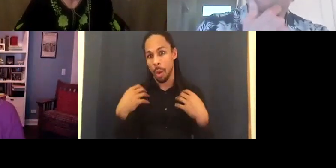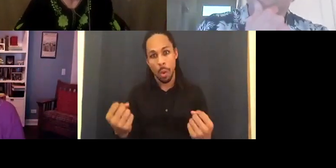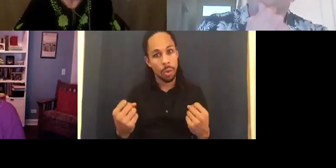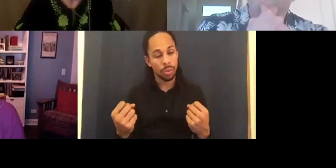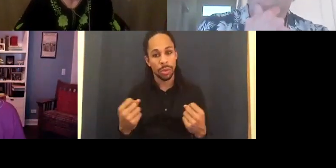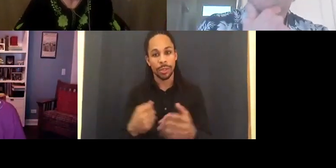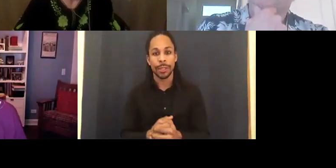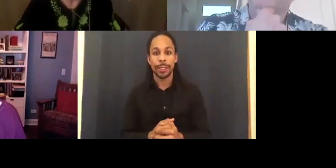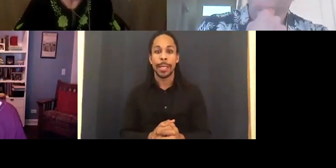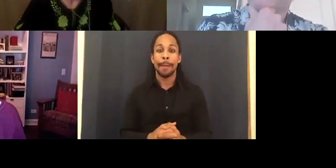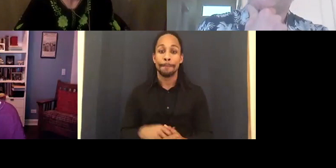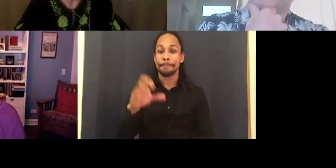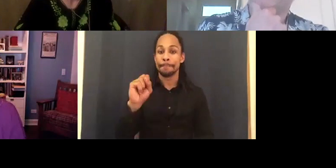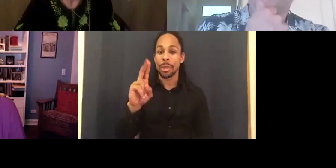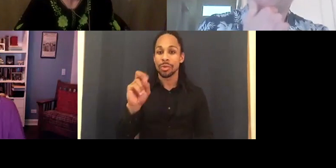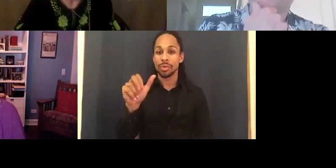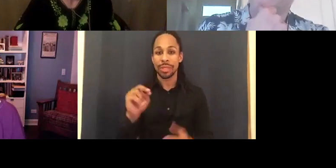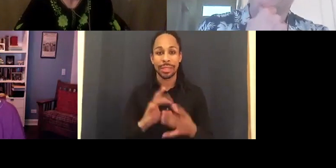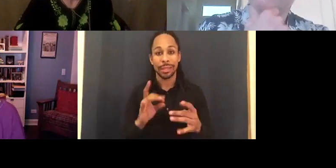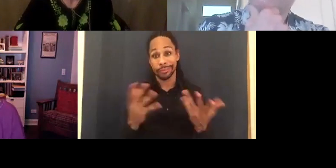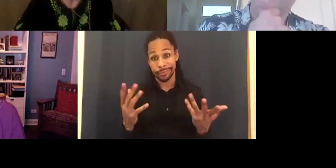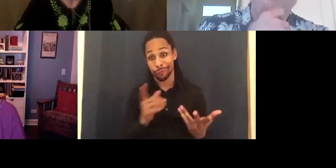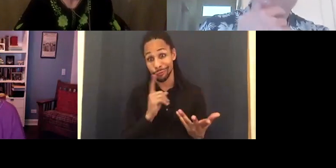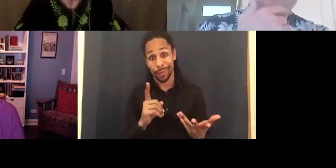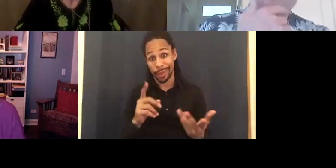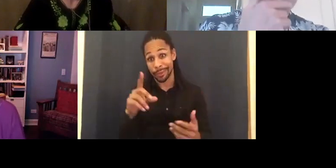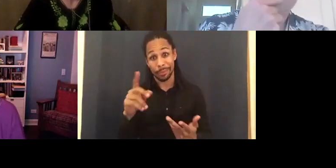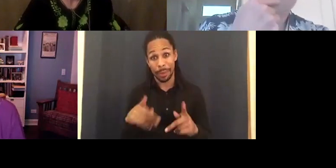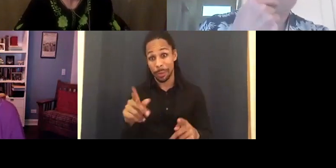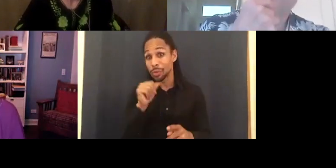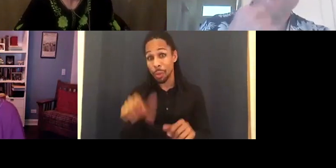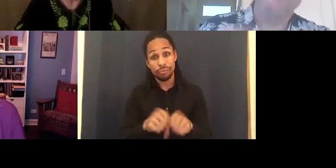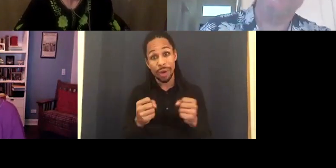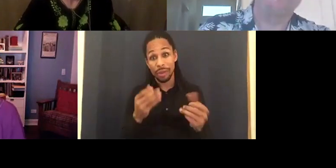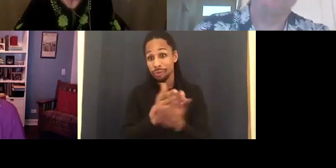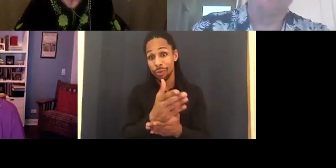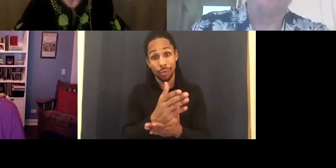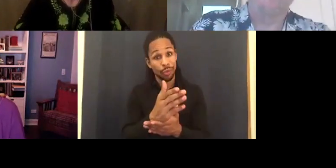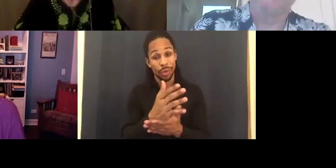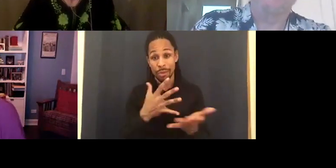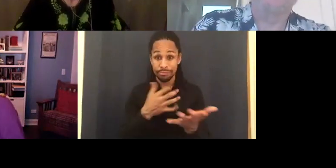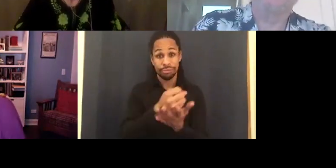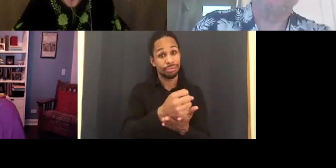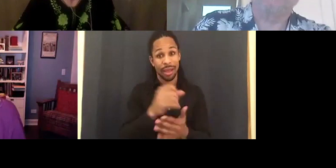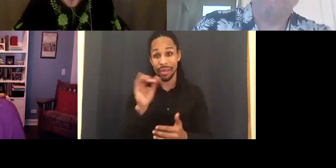broken through that apparently. Because, you know, why wouldn't they?